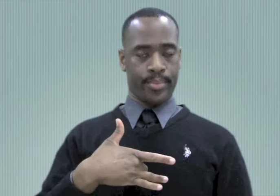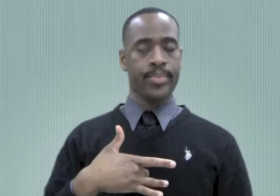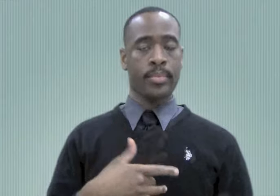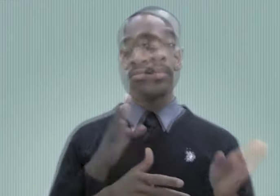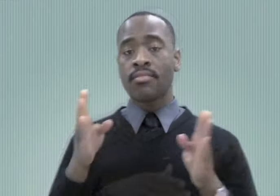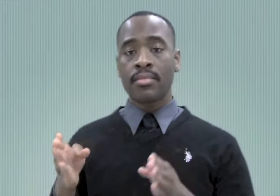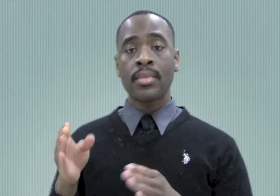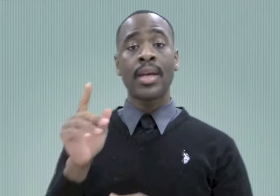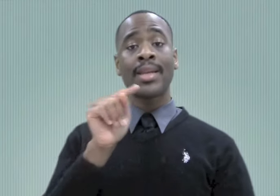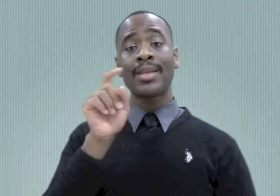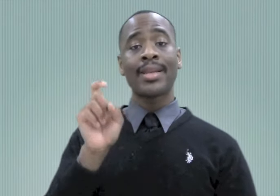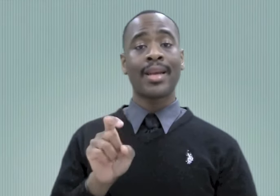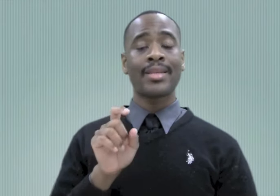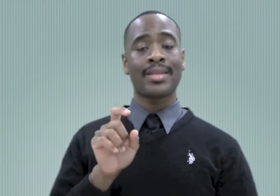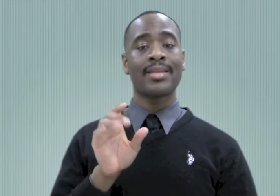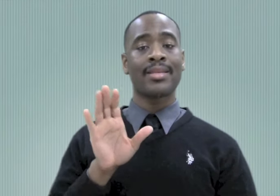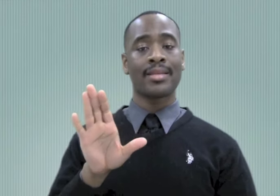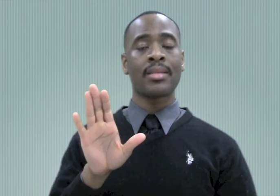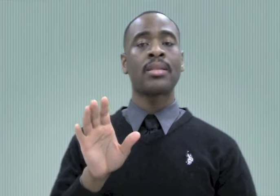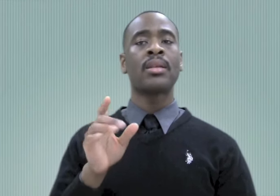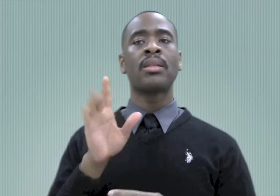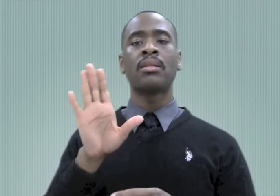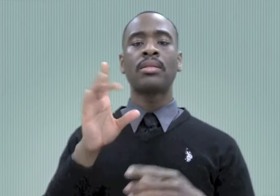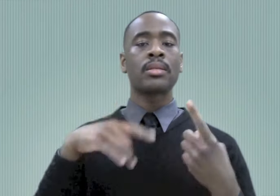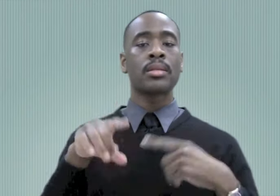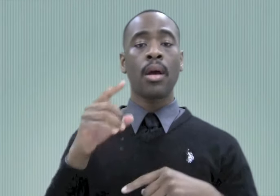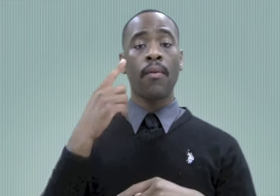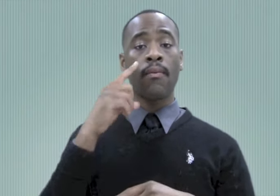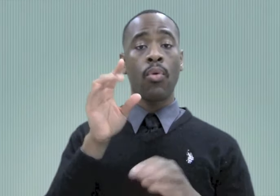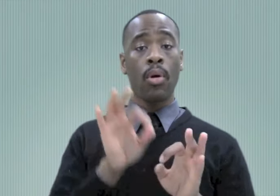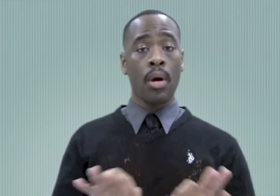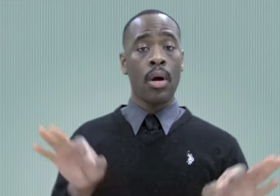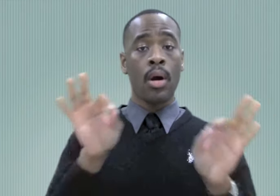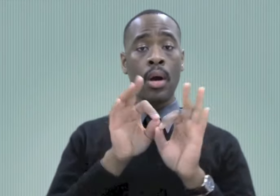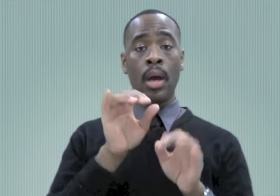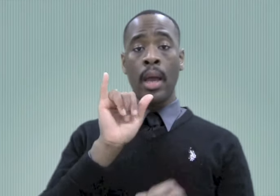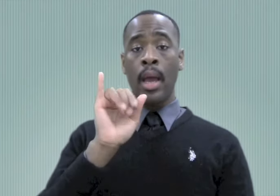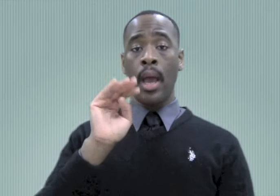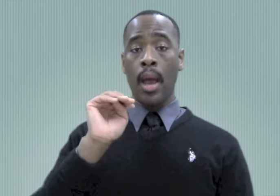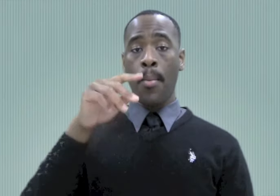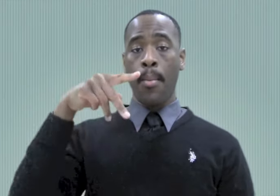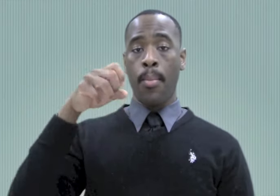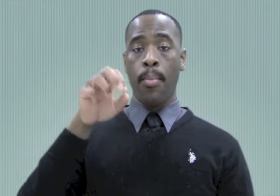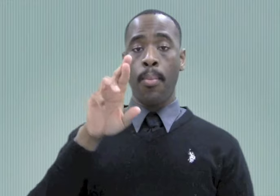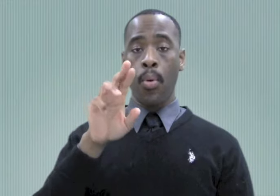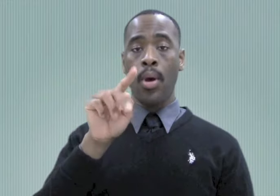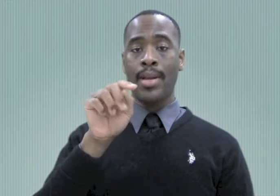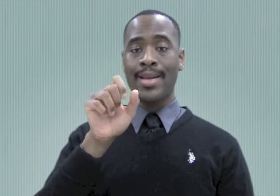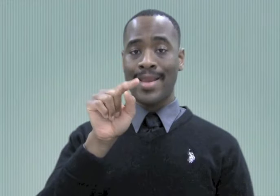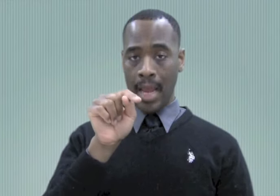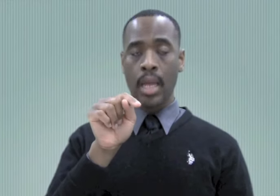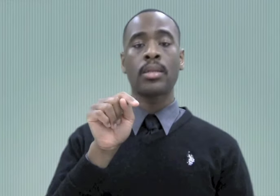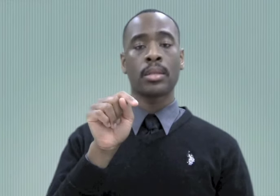chest. The signs in Texas, for example, IMPORTANT is signed with the I-handshape that thumps down on the